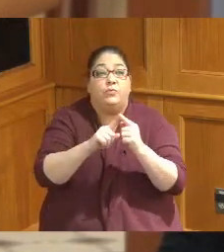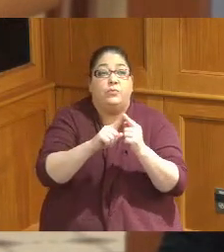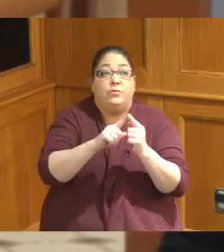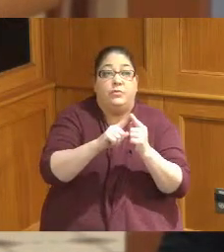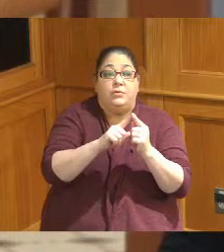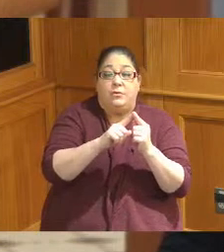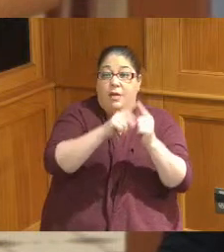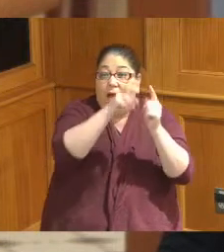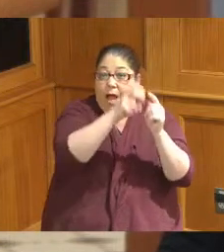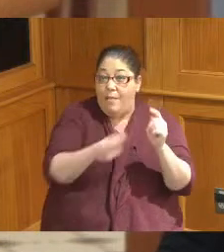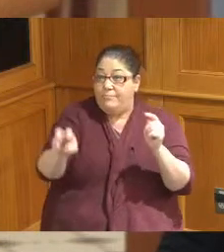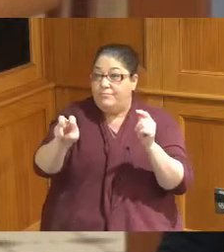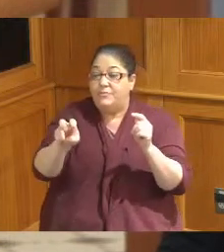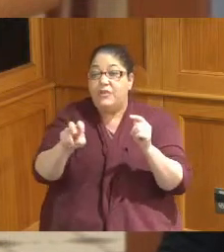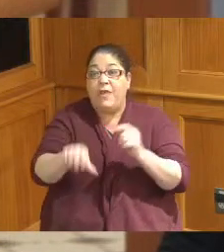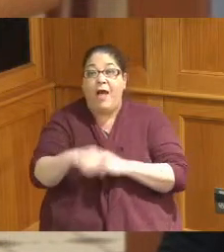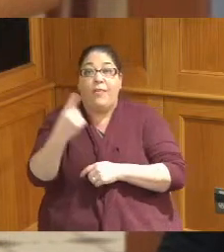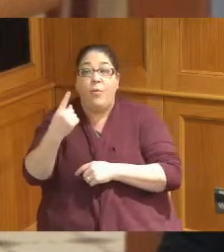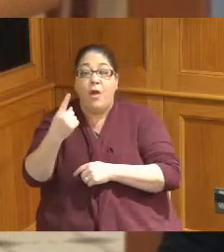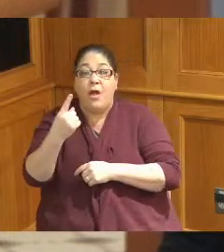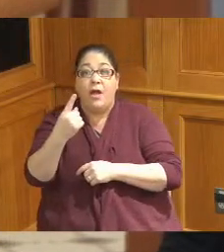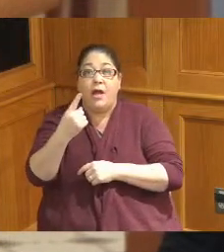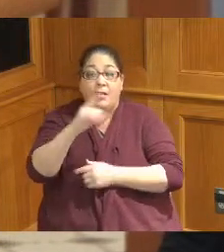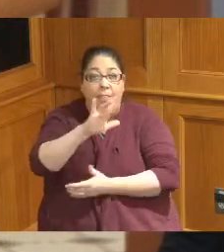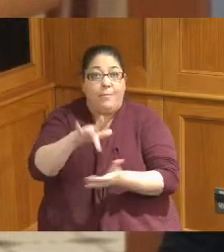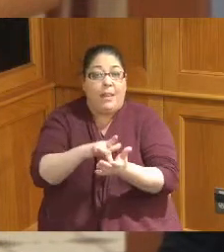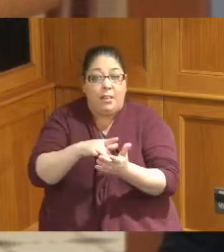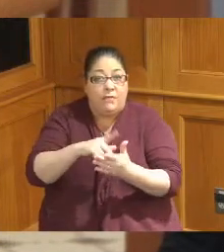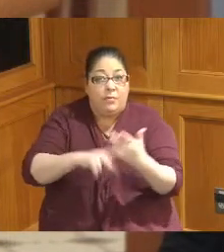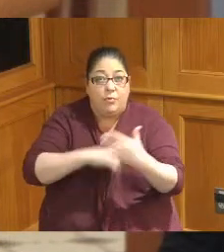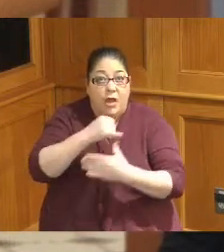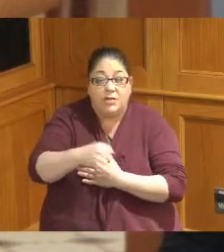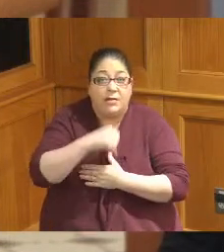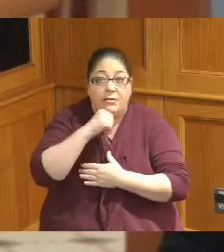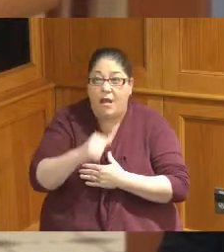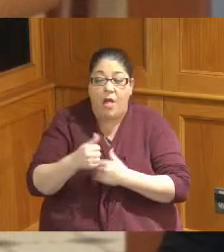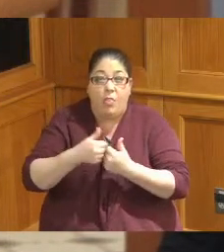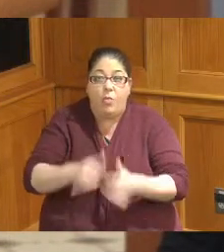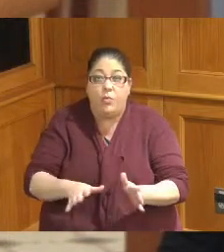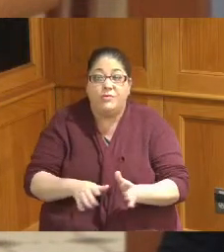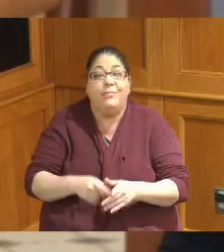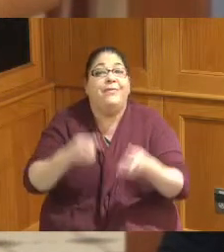power but we're in the middle of a project so what we have is the old Transformer that was